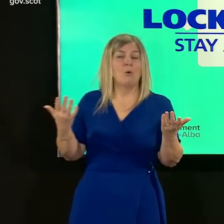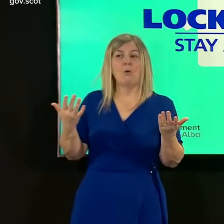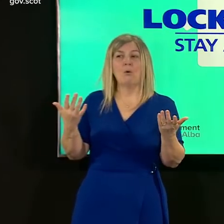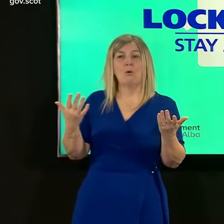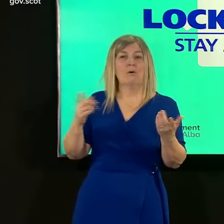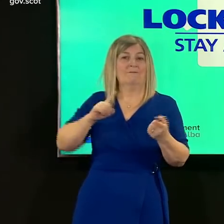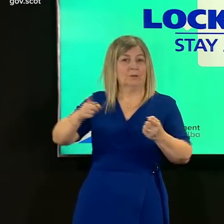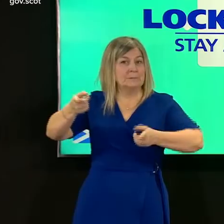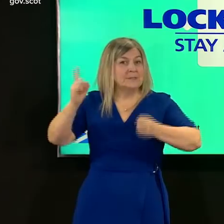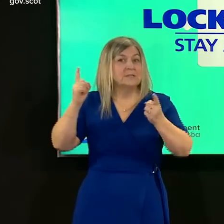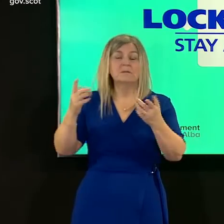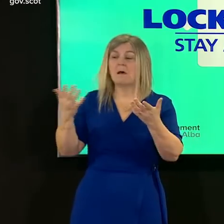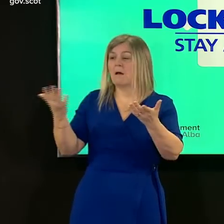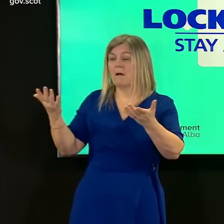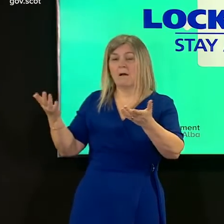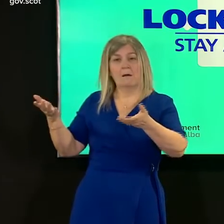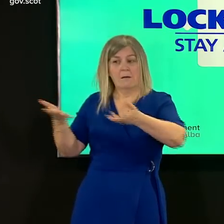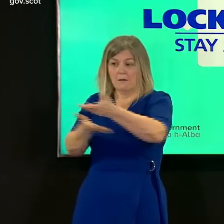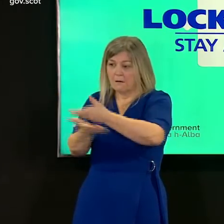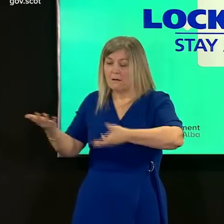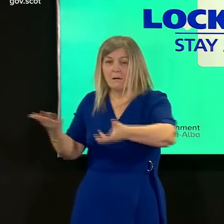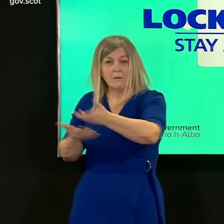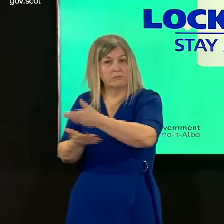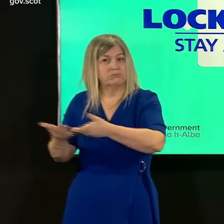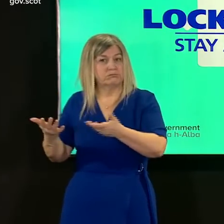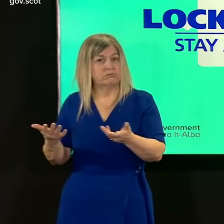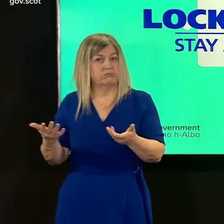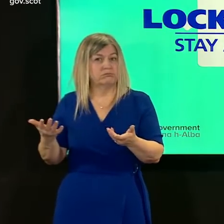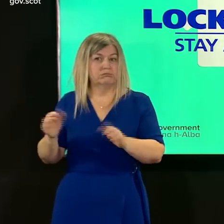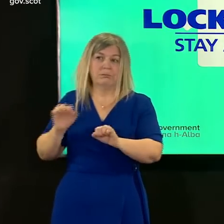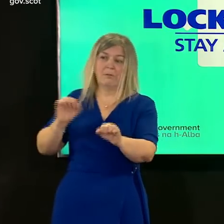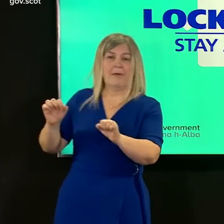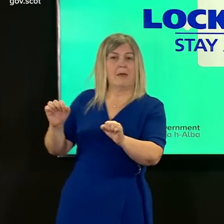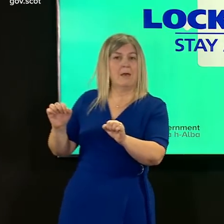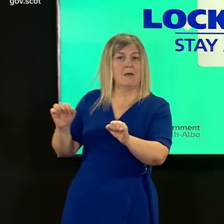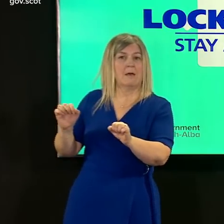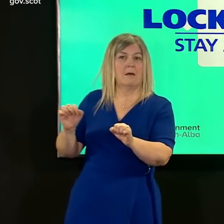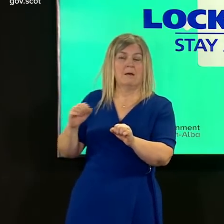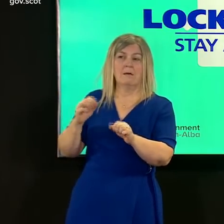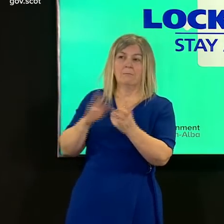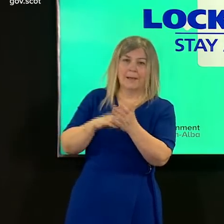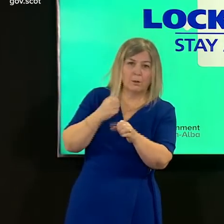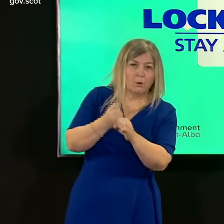involves the first minister and first ministers and uh michael gove from uh the other nations